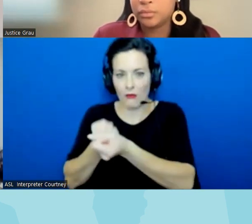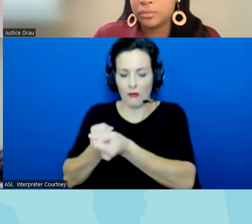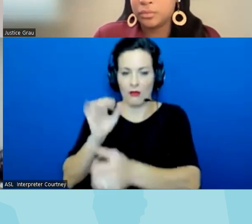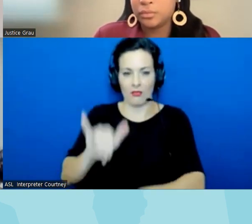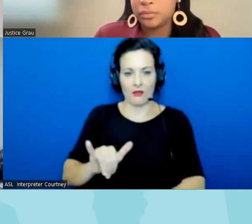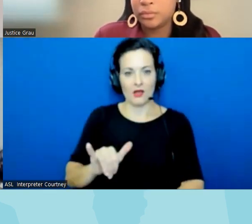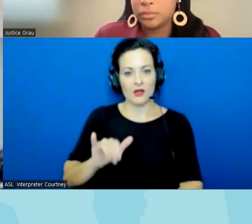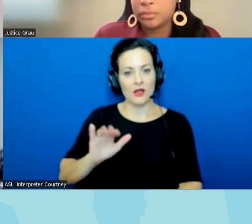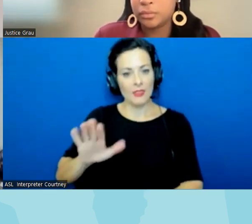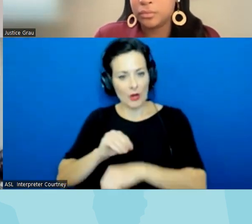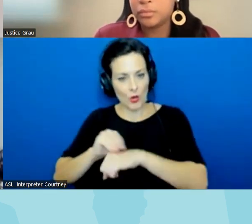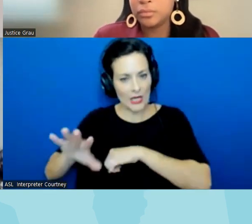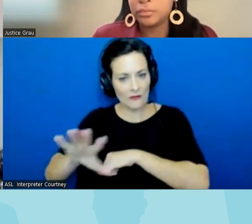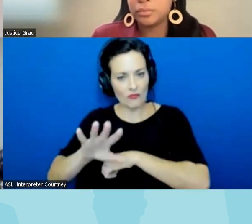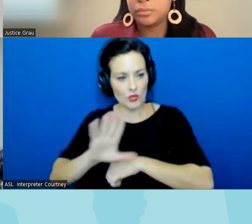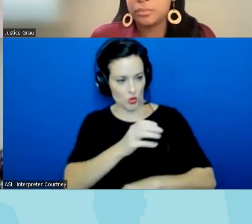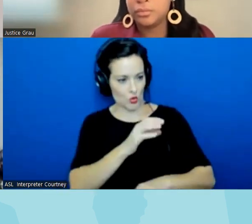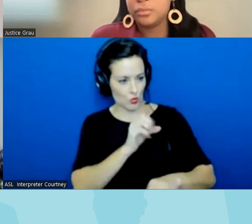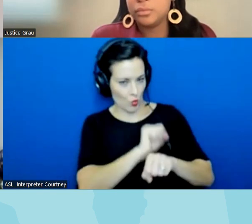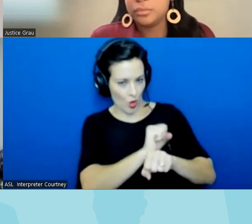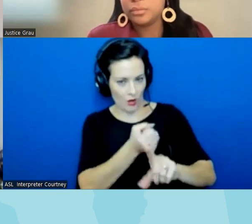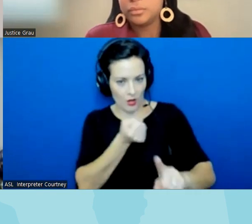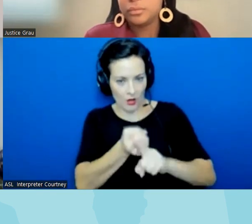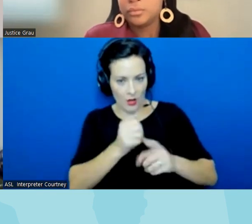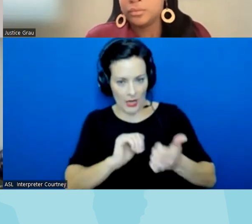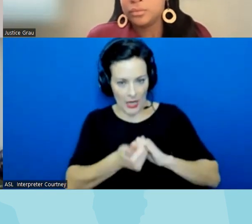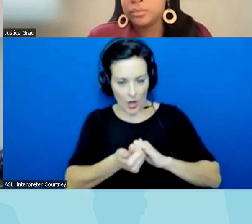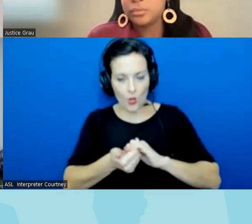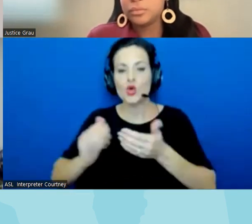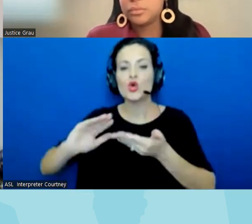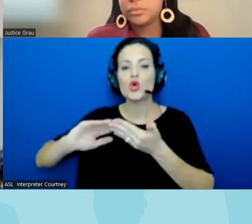influence impacted your work how do you respond to these so-called community-driven efforts to